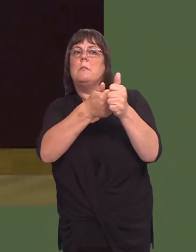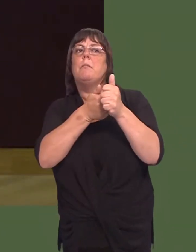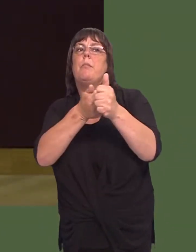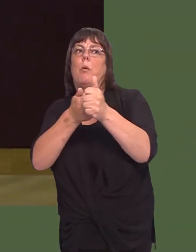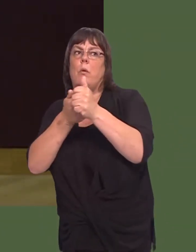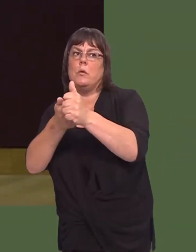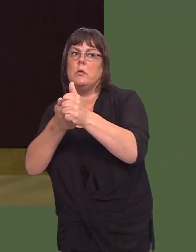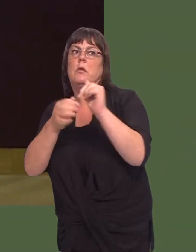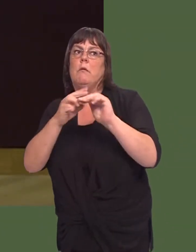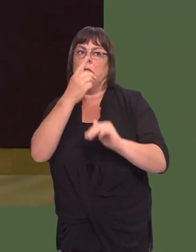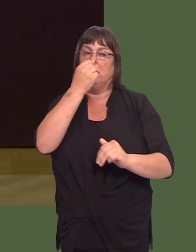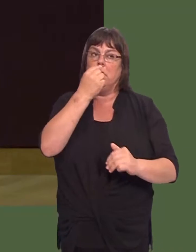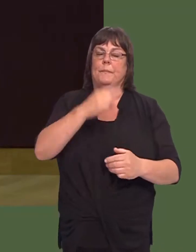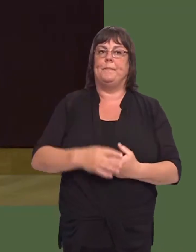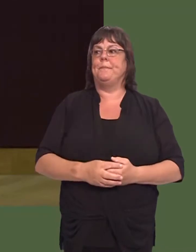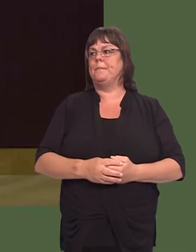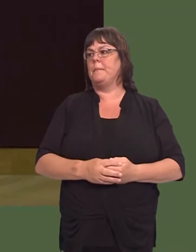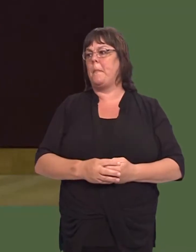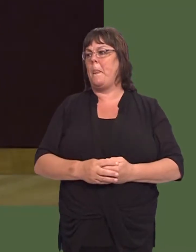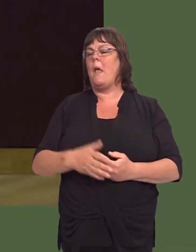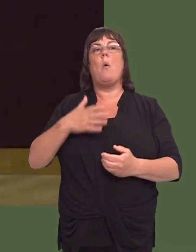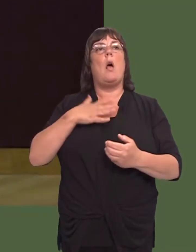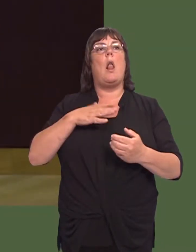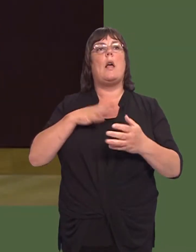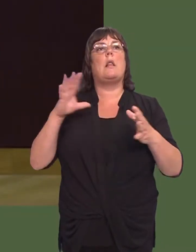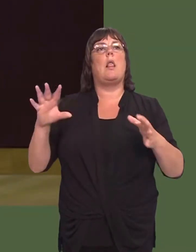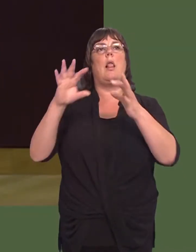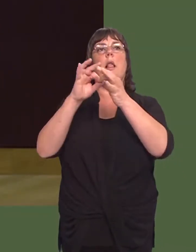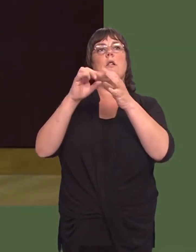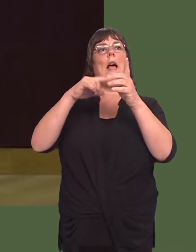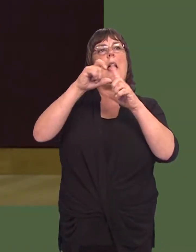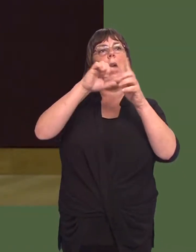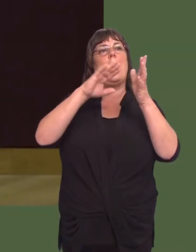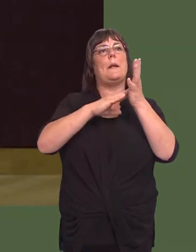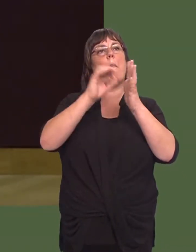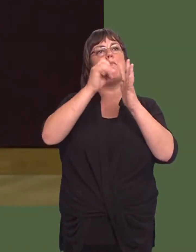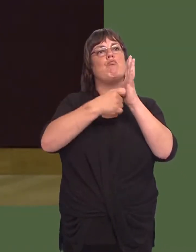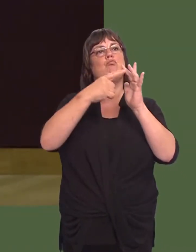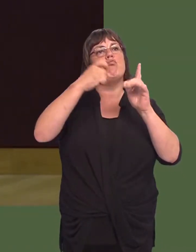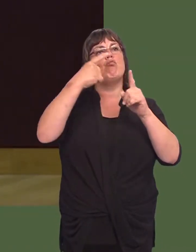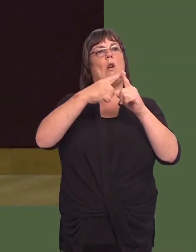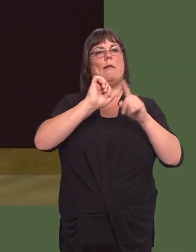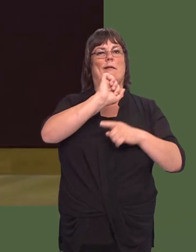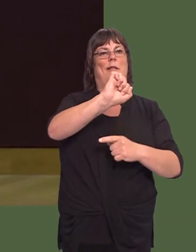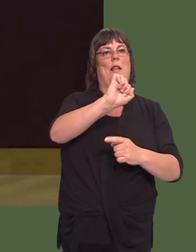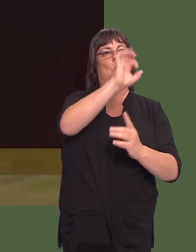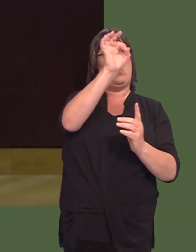And, to that extent, Iíd like to refer back to the question that Adam Price asked immediately